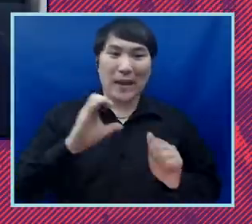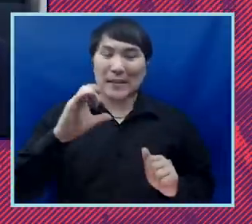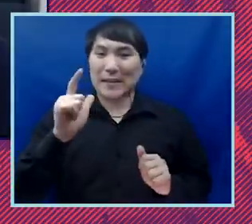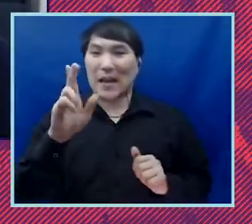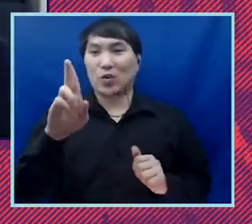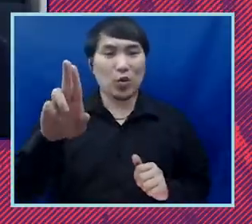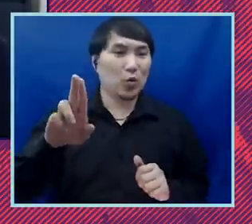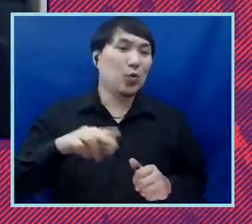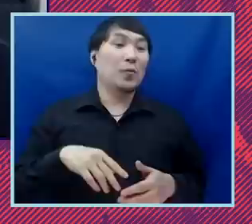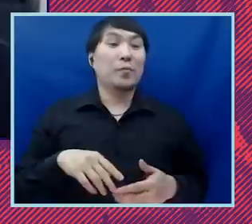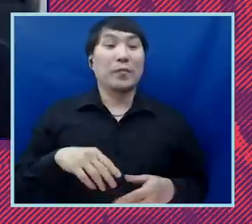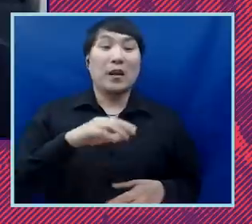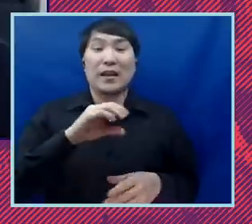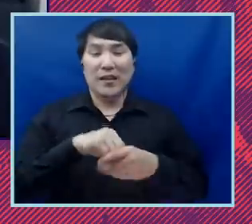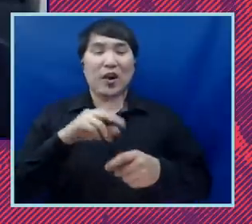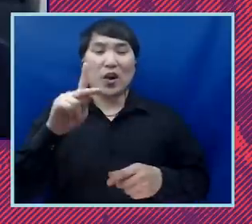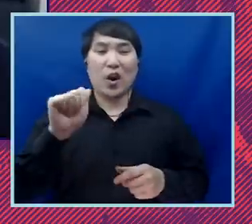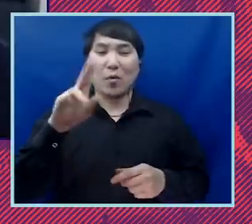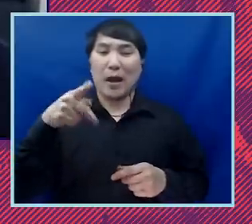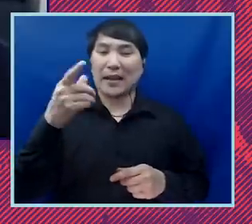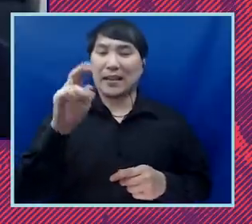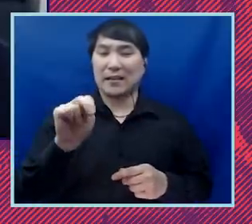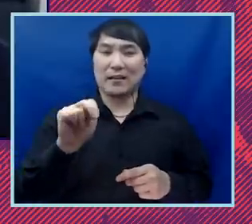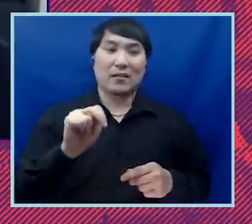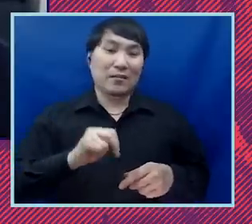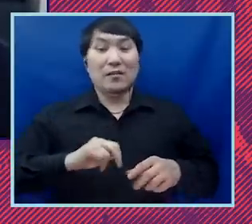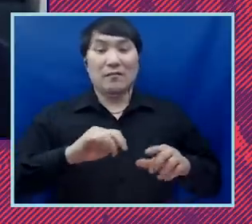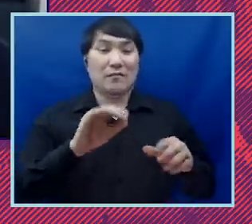then after my fellowship, I continued to fight for civil rights and racial justice